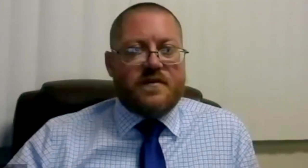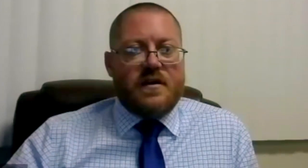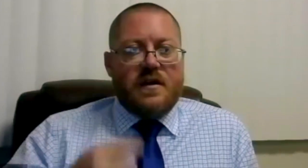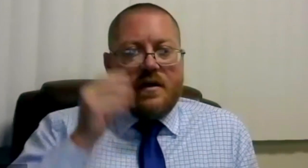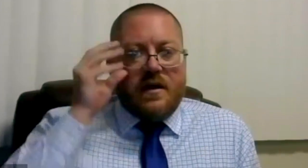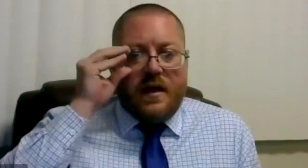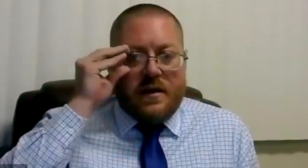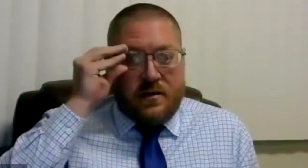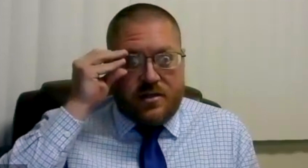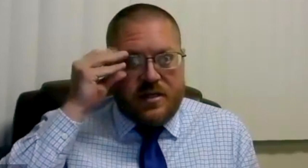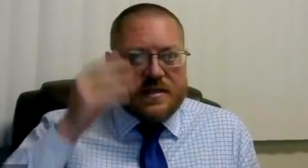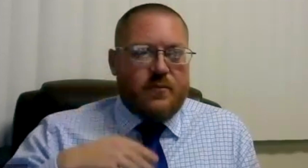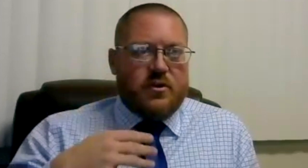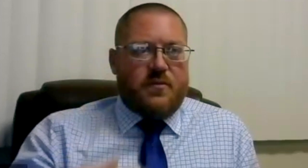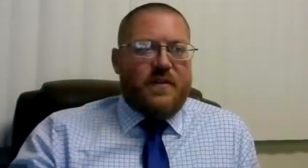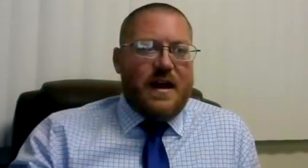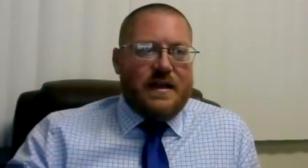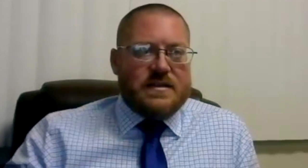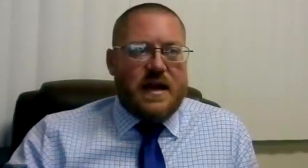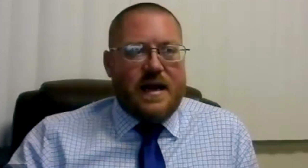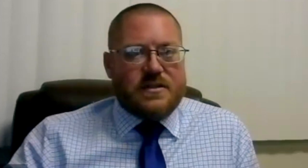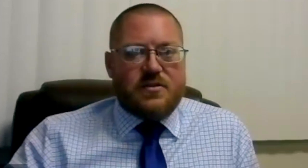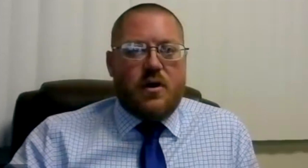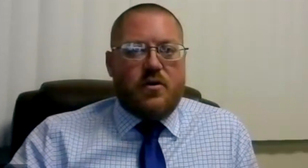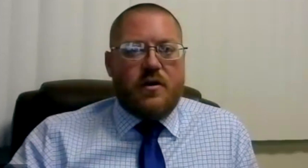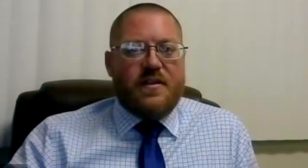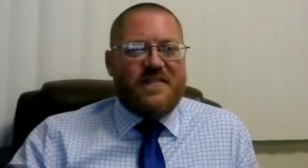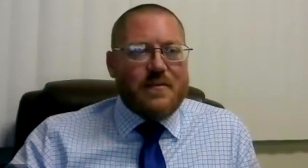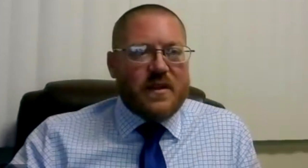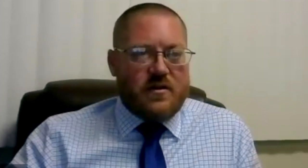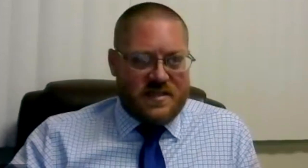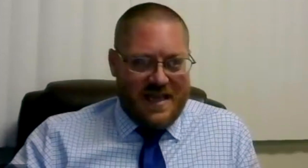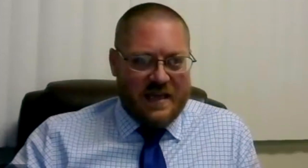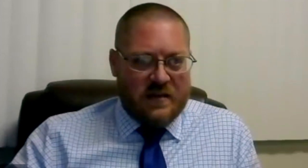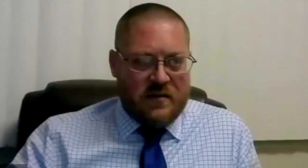and she is able to provide insight as to what her and the family are seeing, uh,